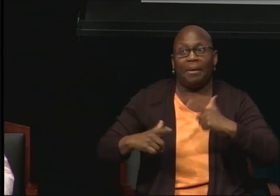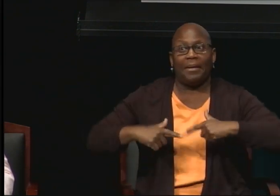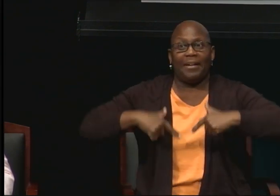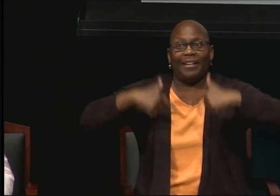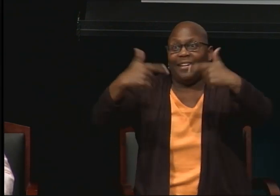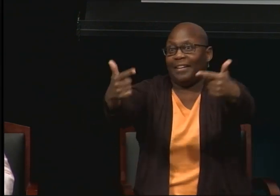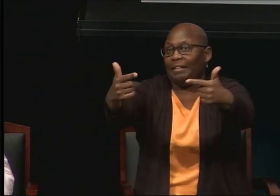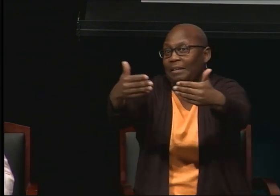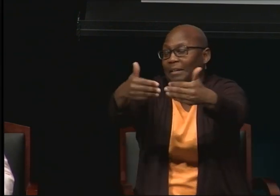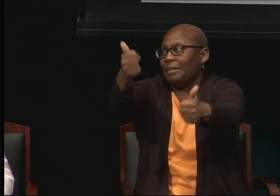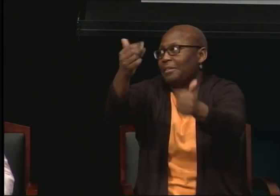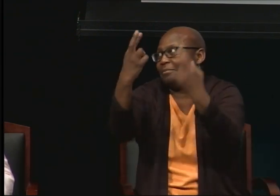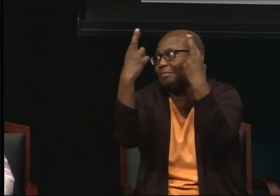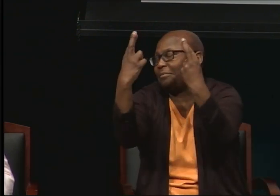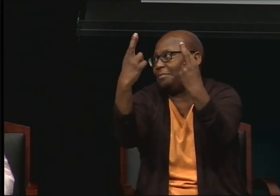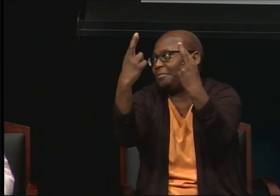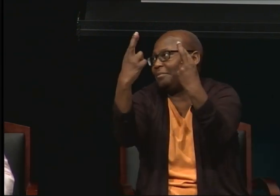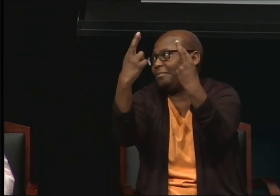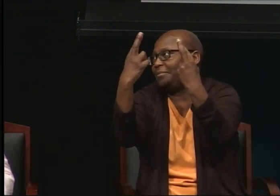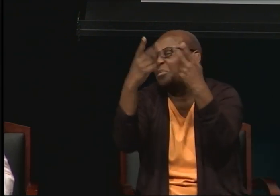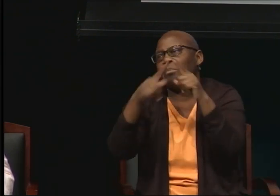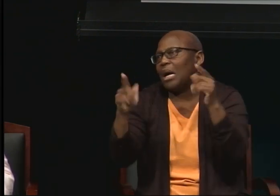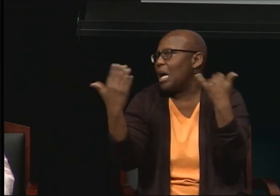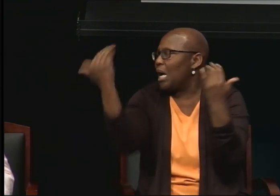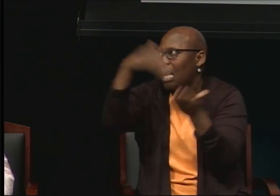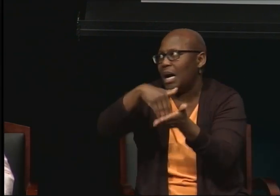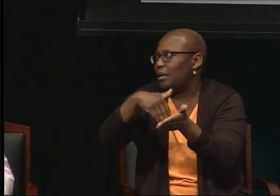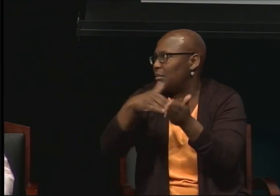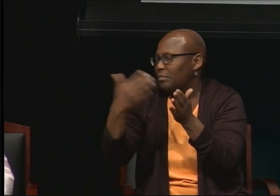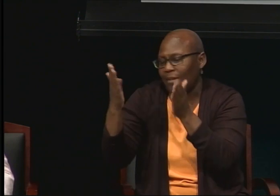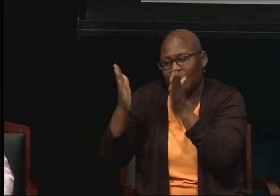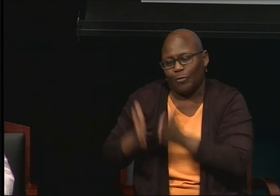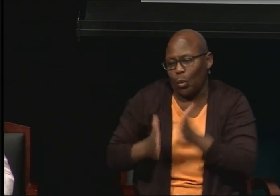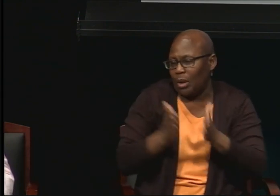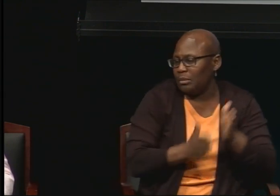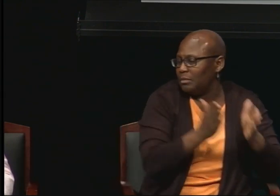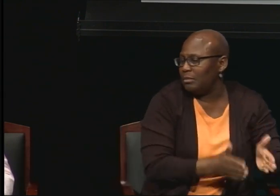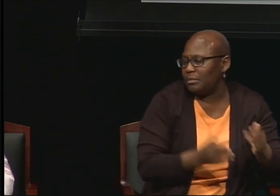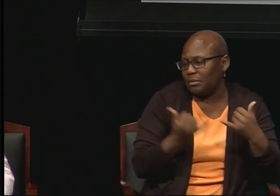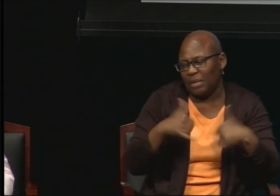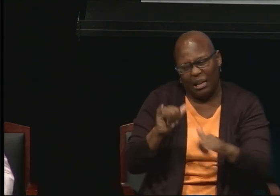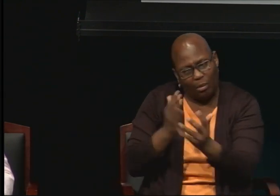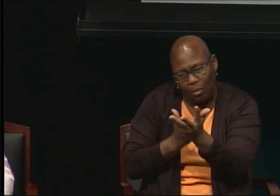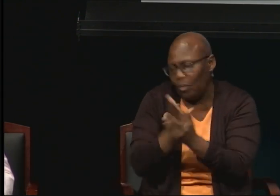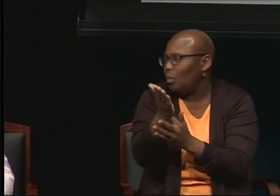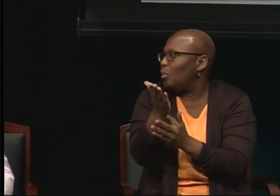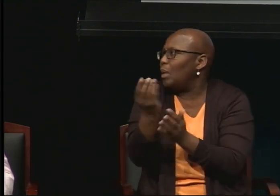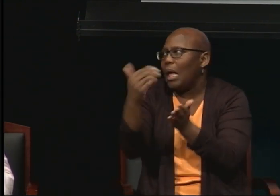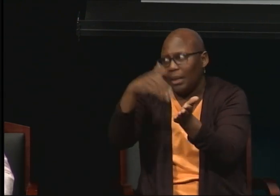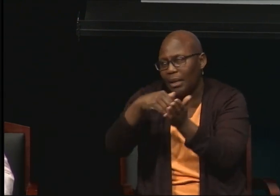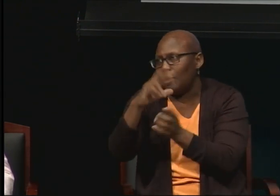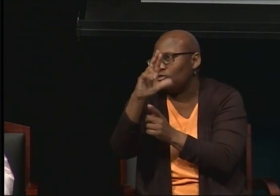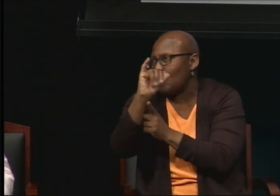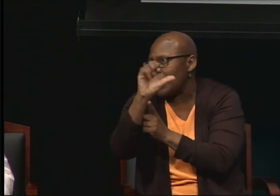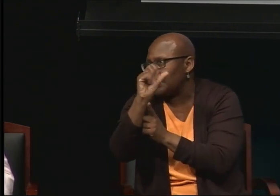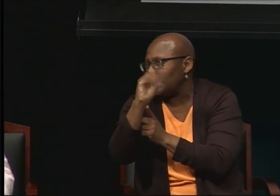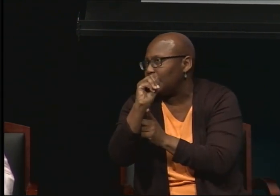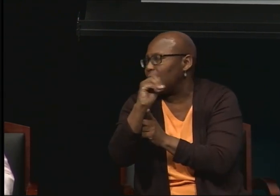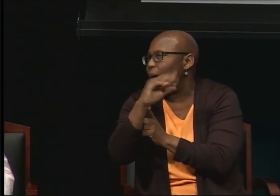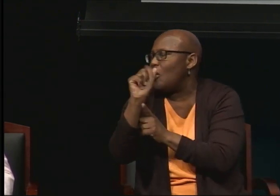But you will still have to deal with racism. It's a fact of life. And it's not going anywhere. Audism is present. And it's not going anywhere, either.